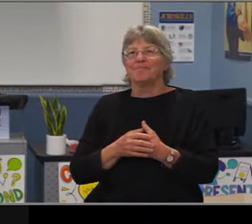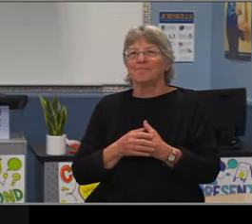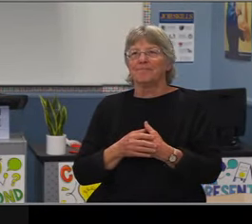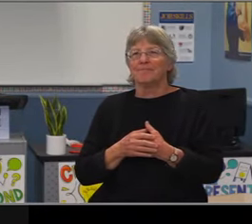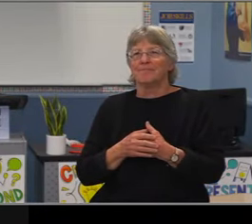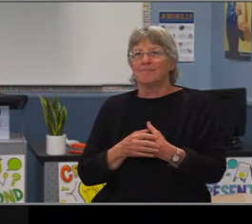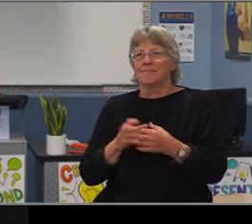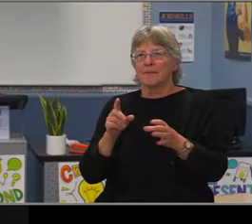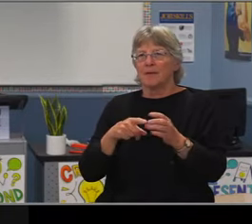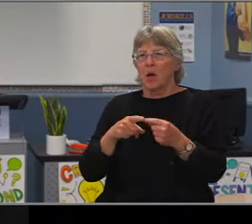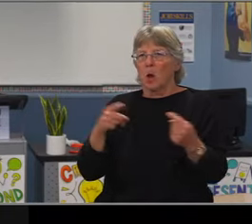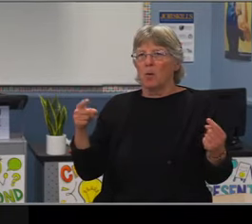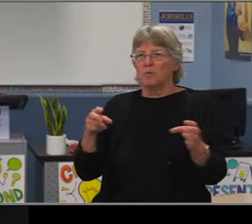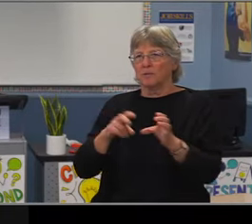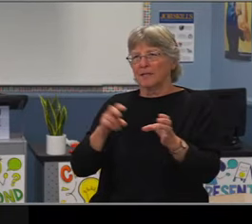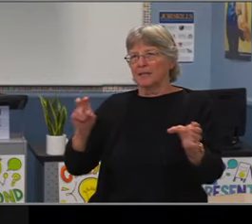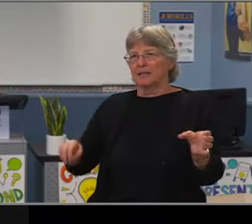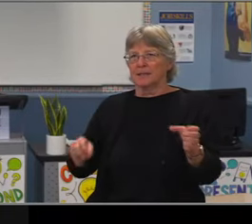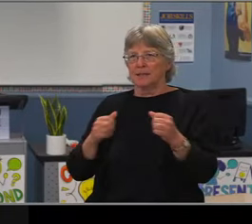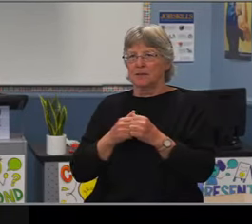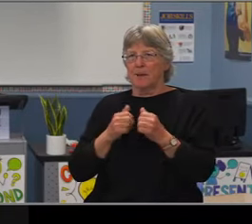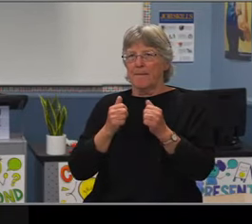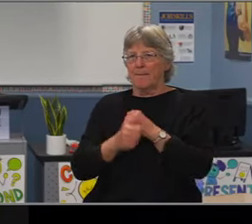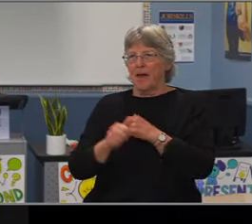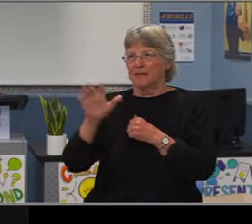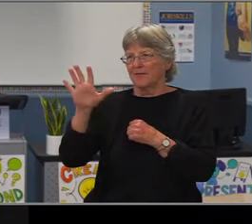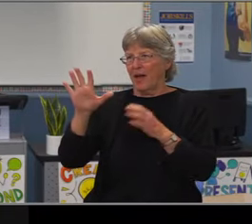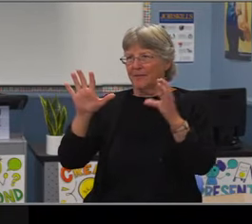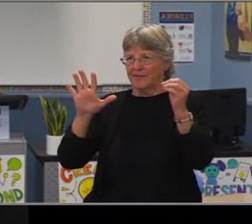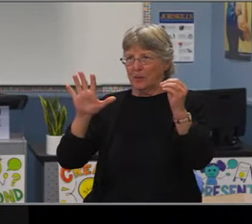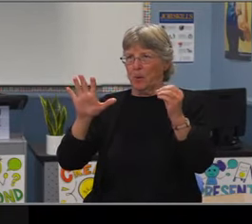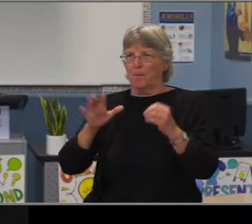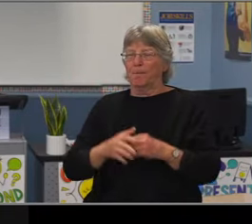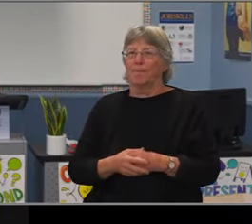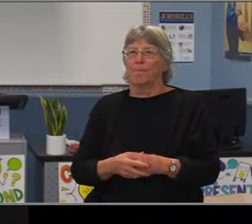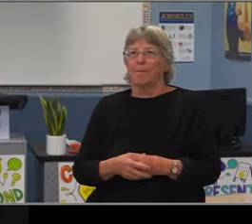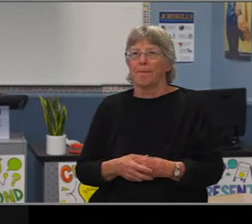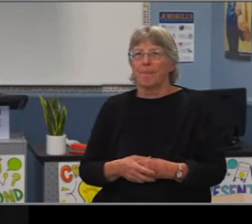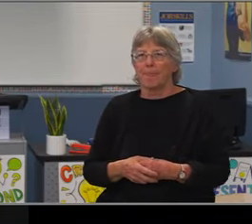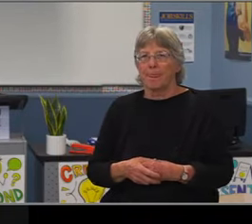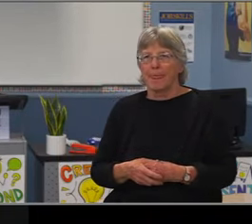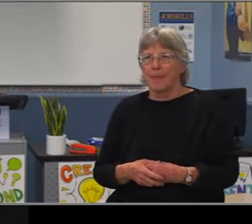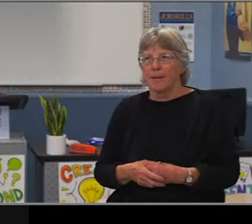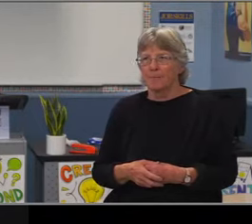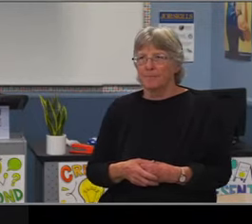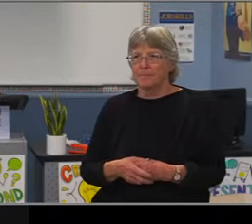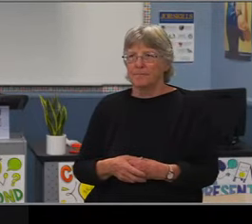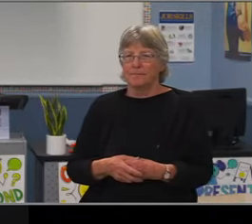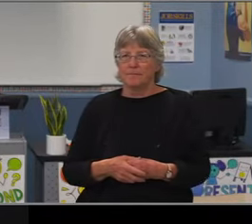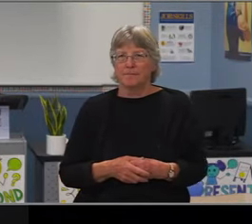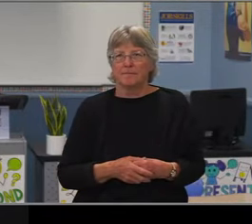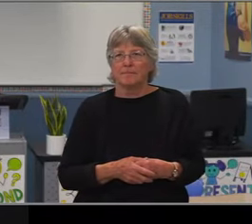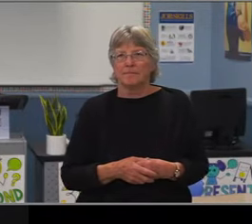All in favor, Dr. Benita's? Aye. Ms. Kerr? Aye Mr. Meyer? Aye